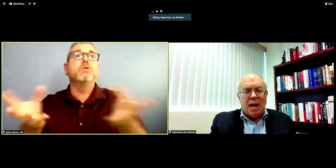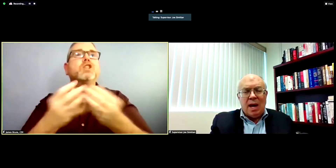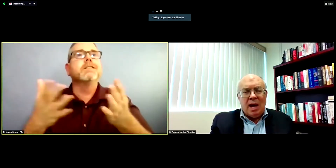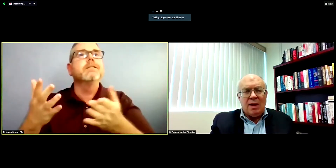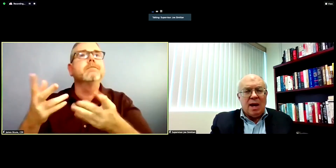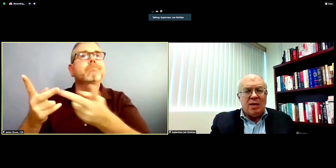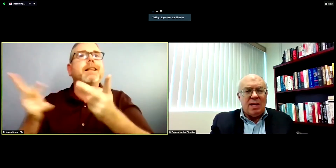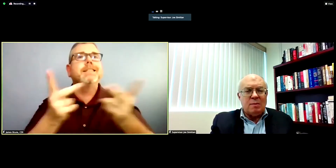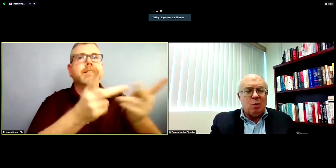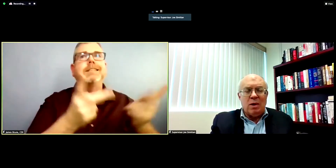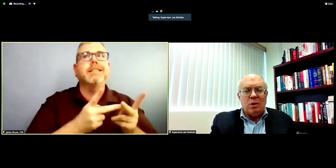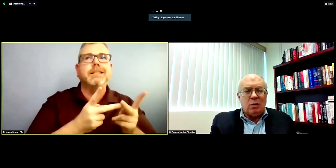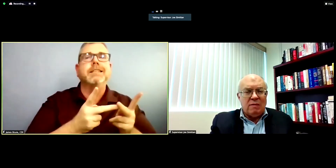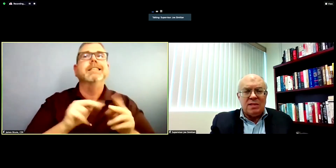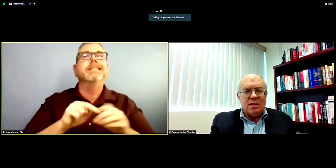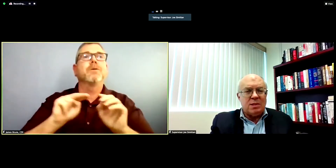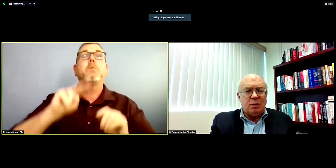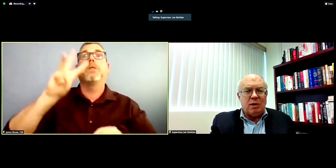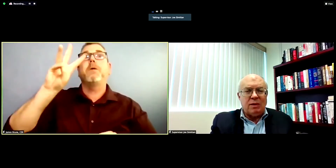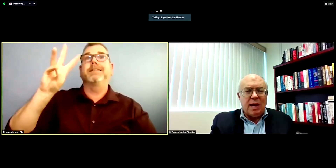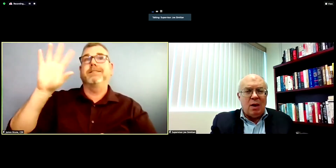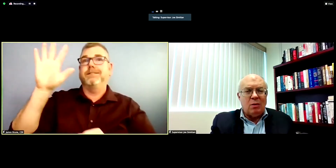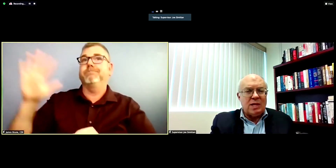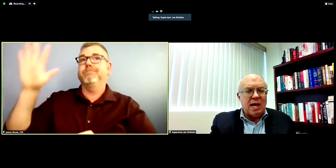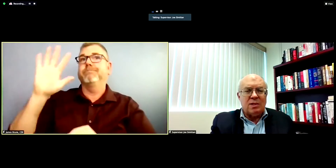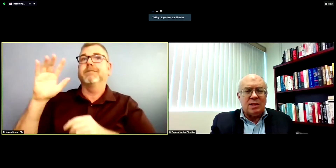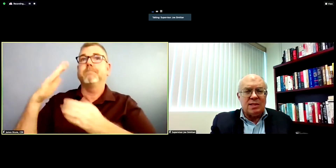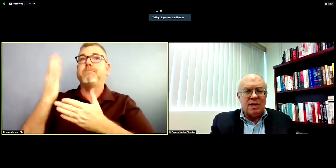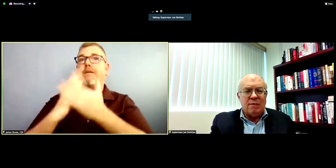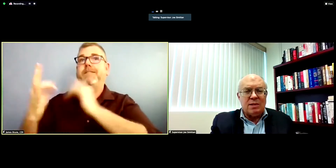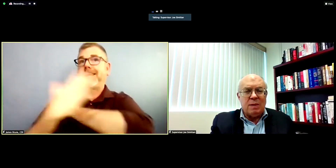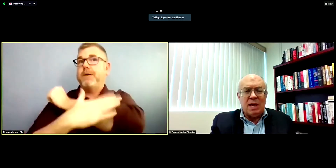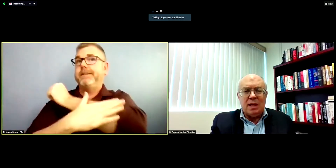i i think it's important to revisit just briefly how challenging this effort has been